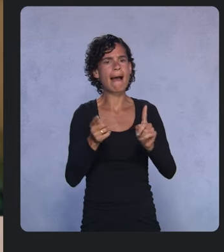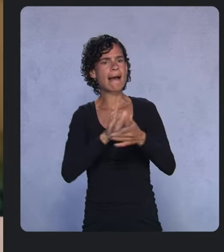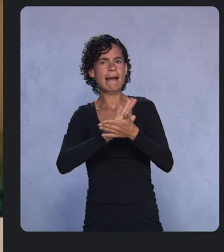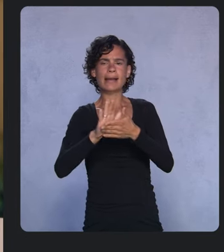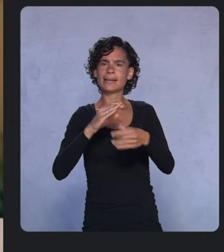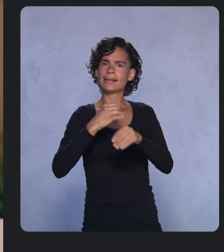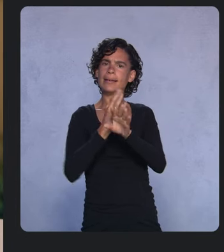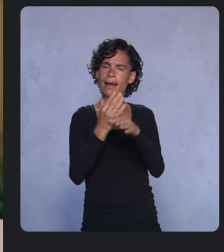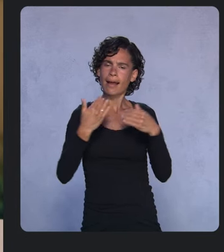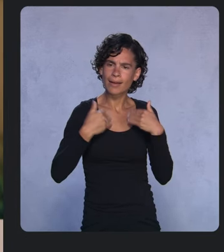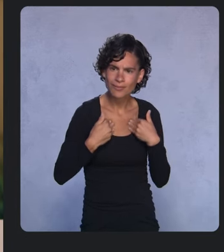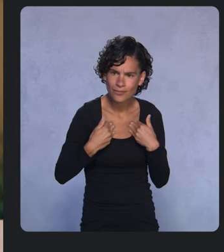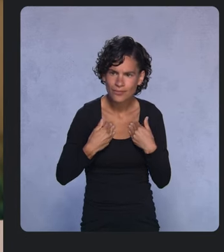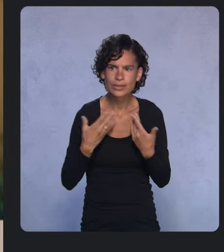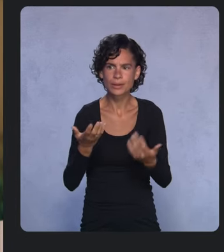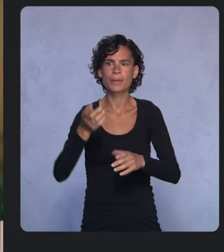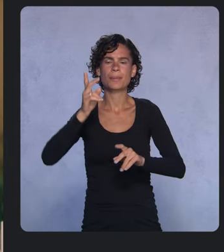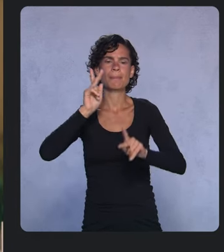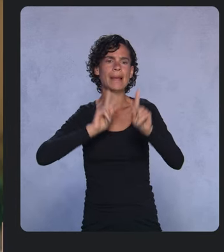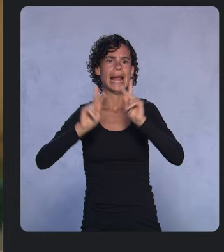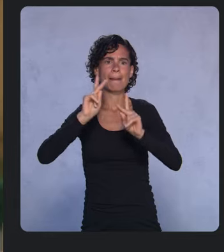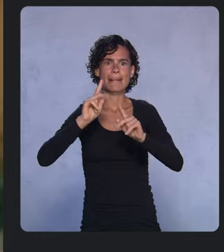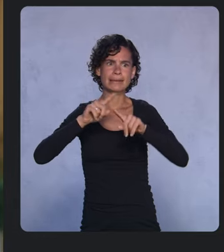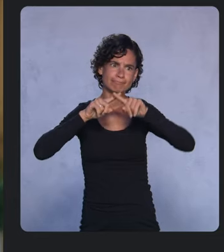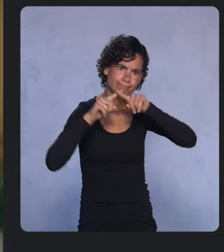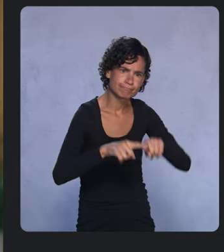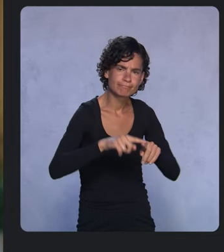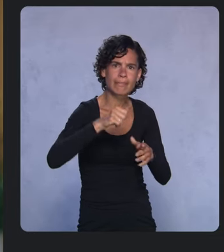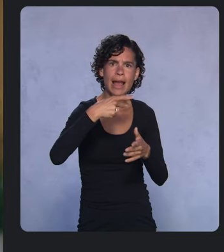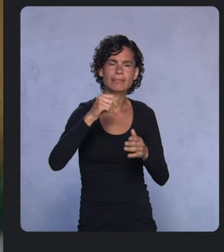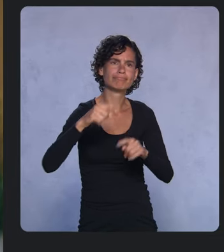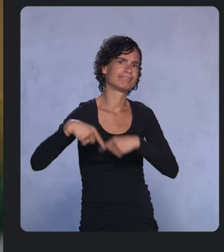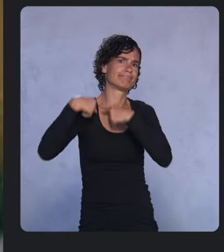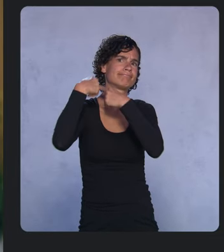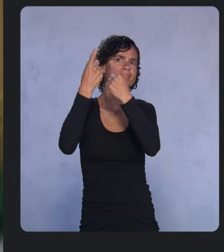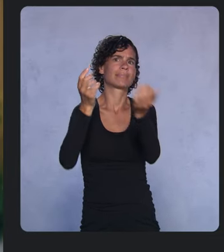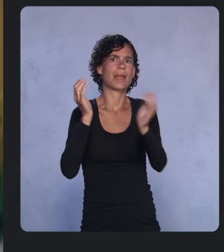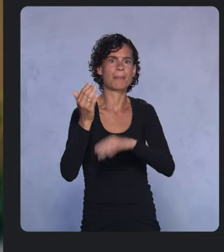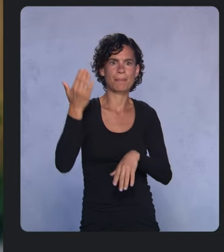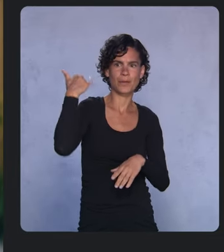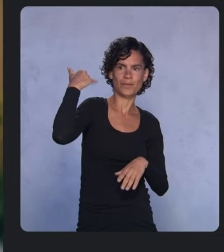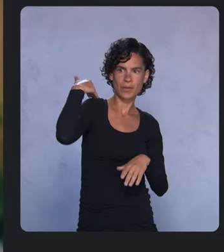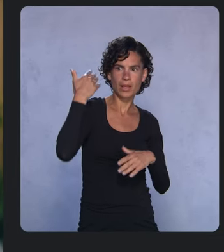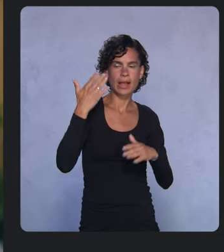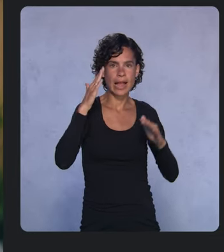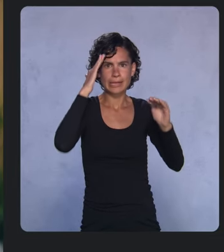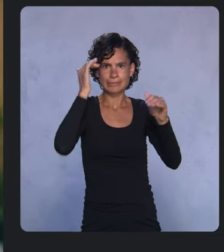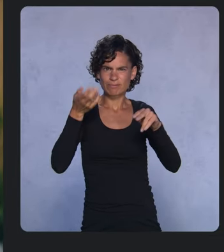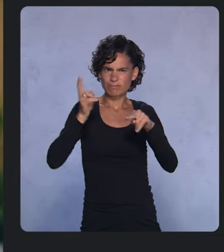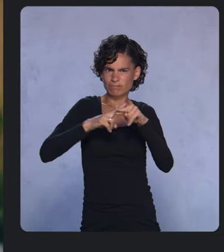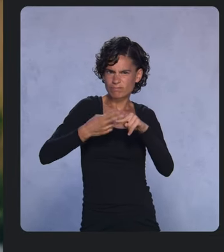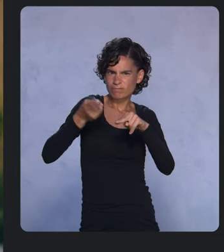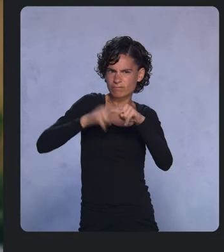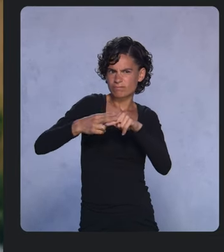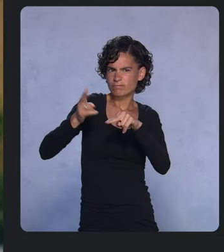With people depending on apps more than ever, expectations are higher and your jobs as developers aren’t getting easier.